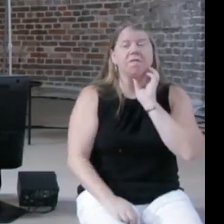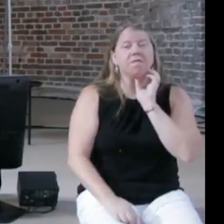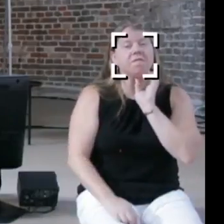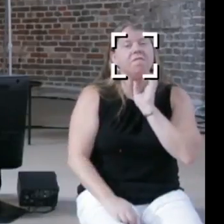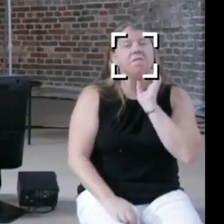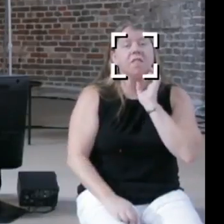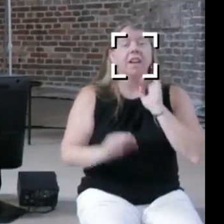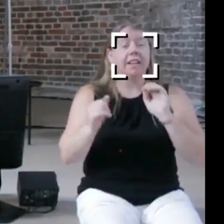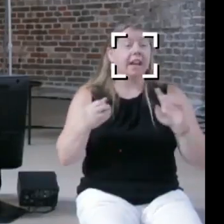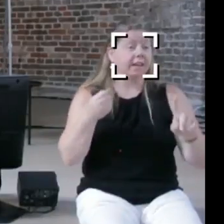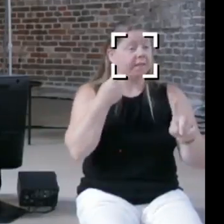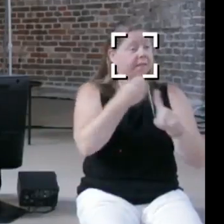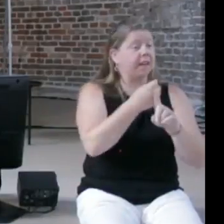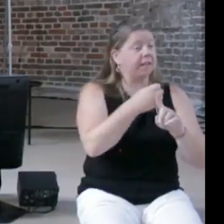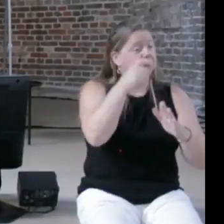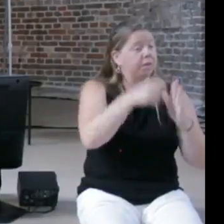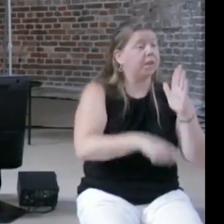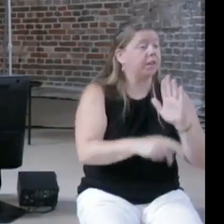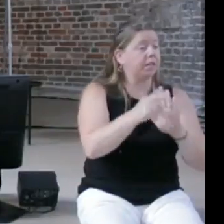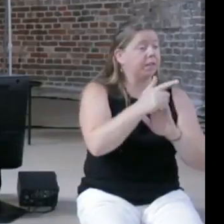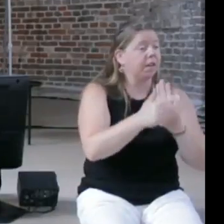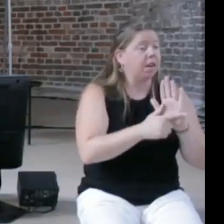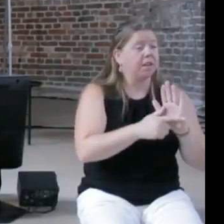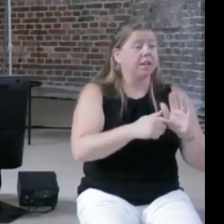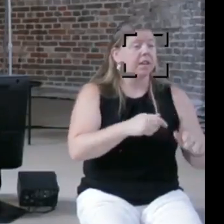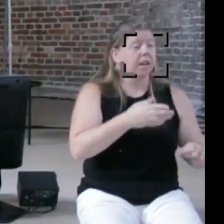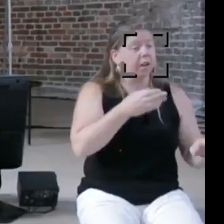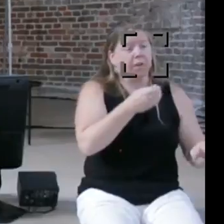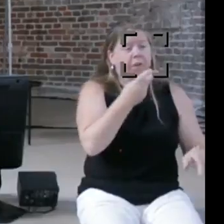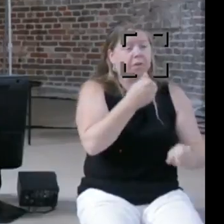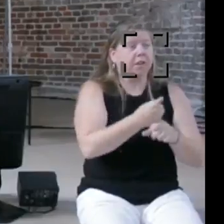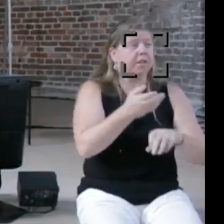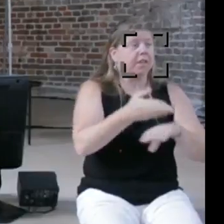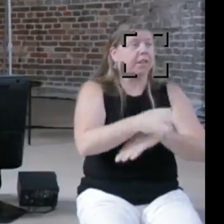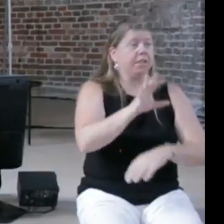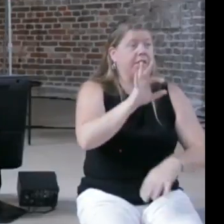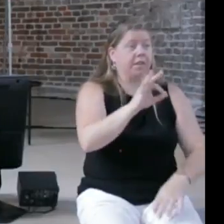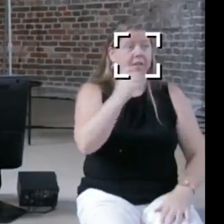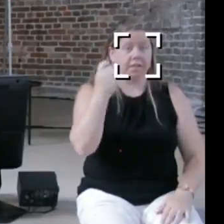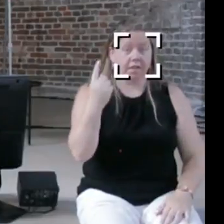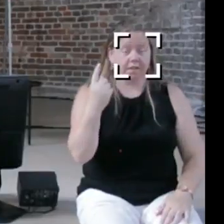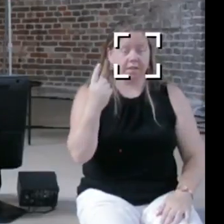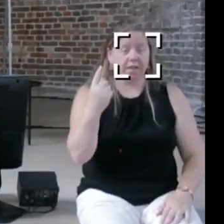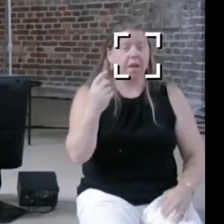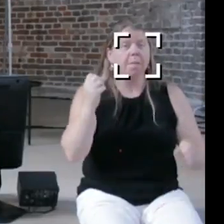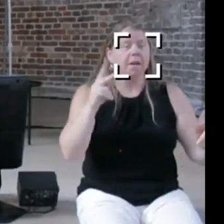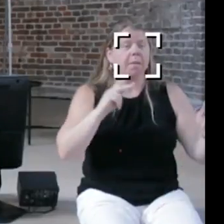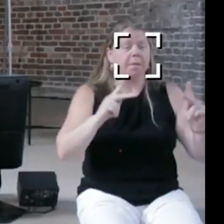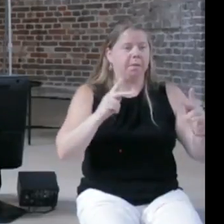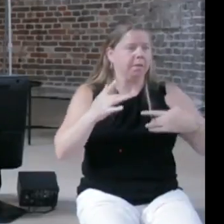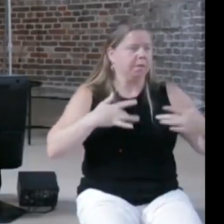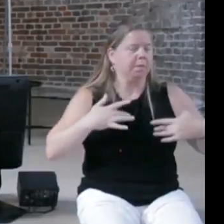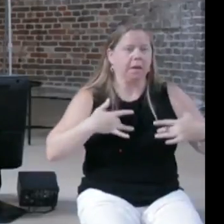a few years after 9/11 there was this huge security craze in politics that we still haven't